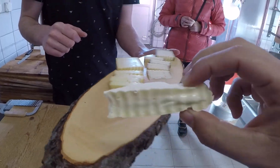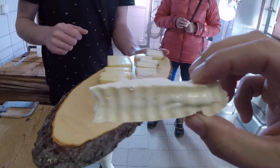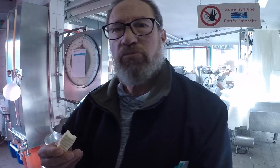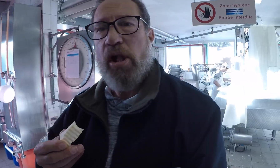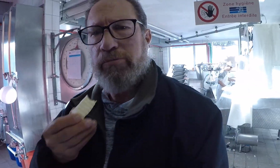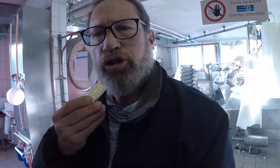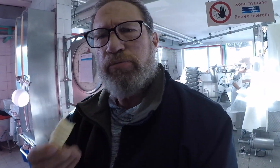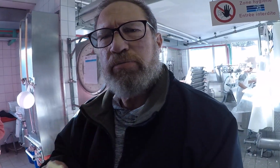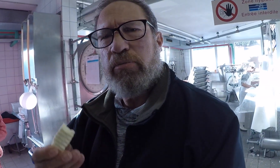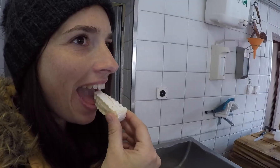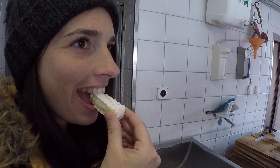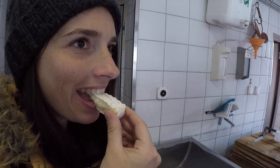It's good.